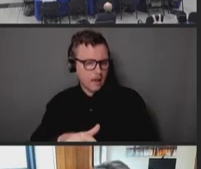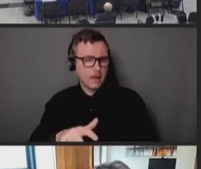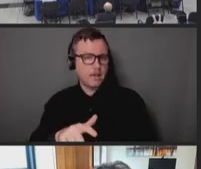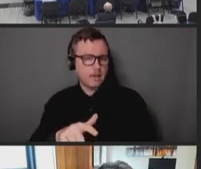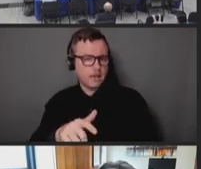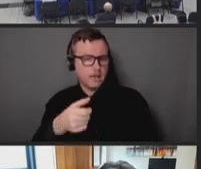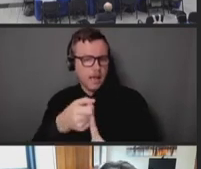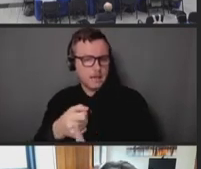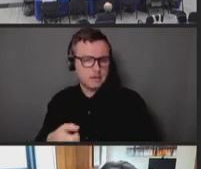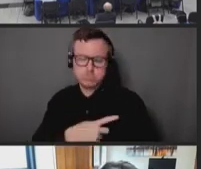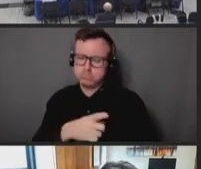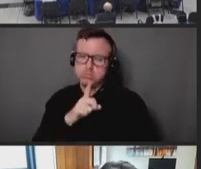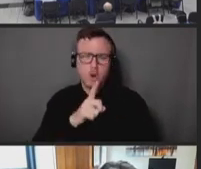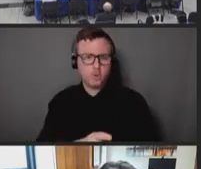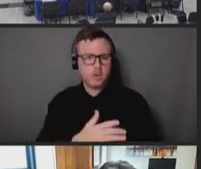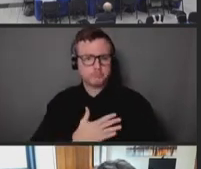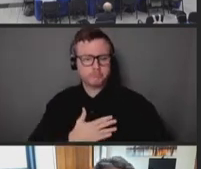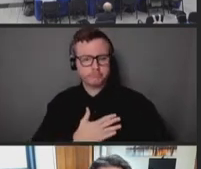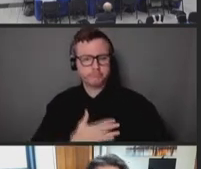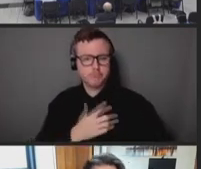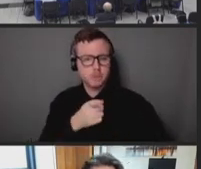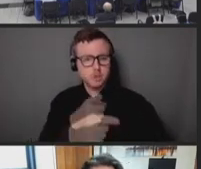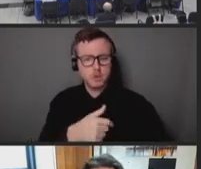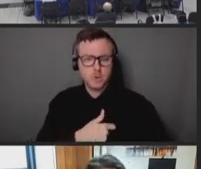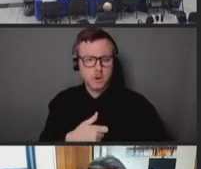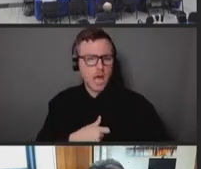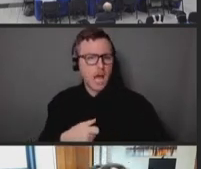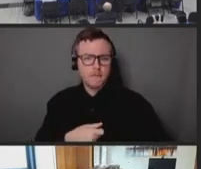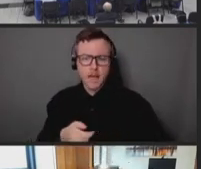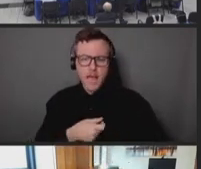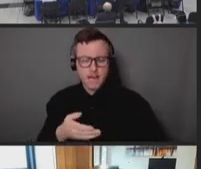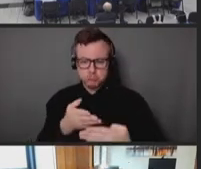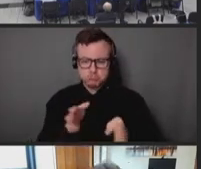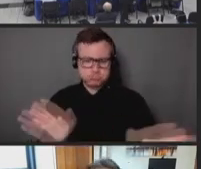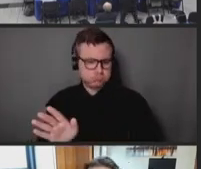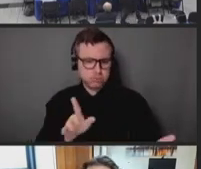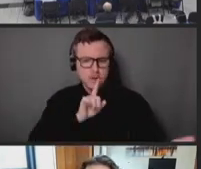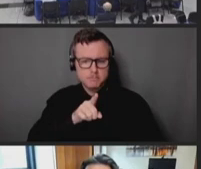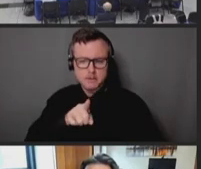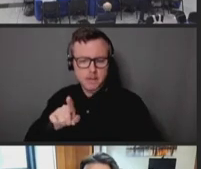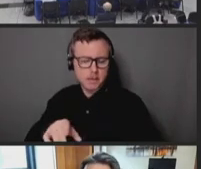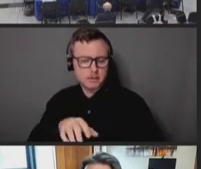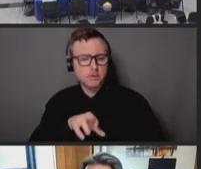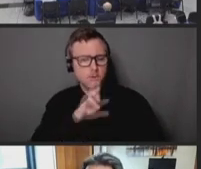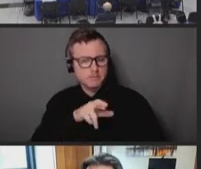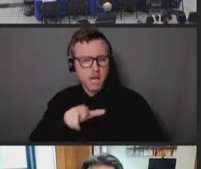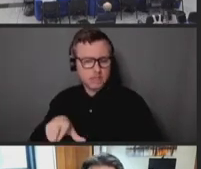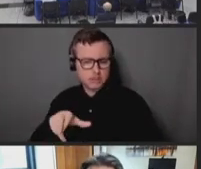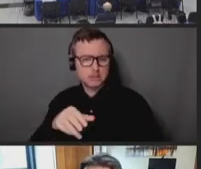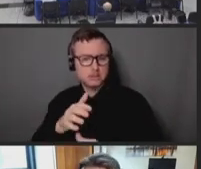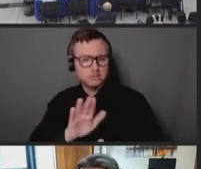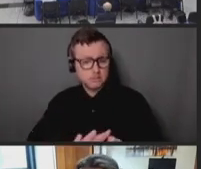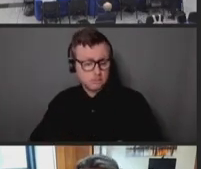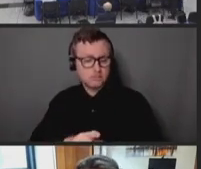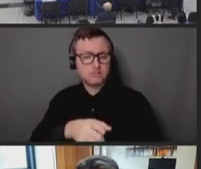have really had an enormously broad response. Do you see any differential shapes of your epicurve